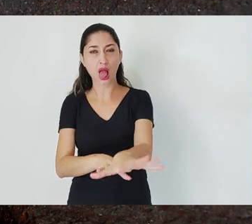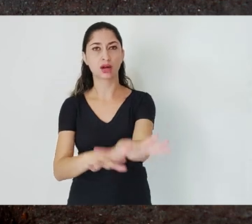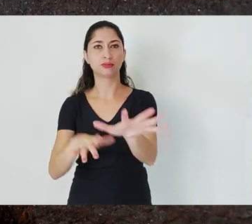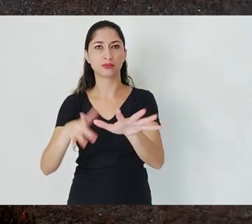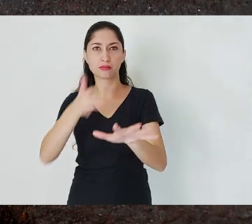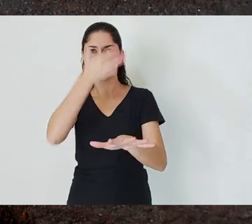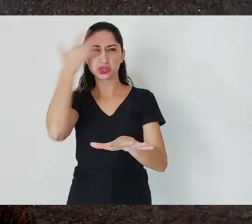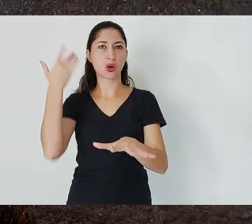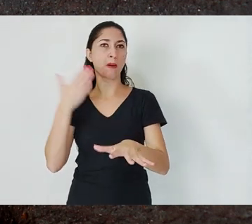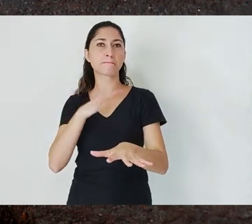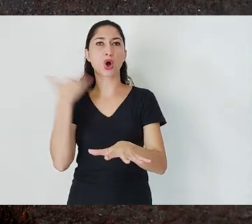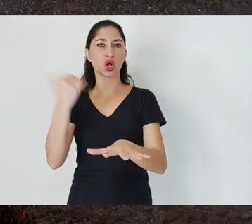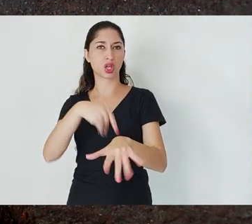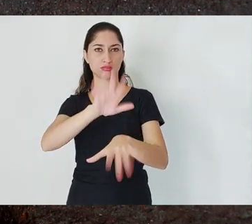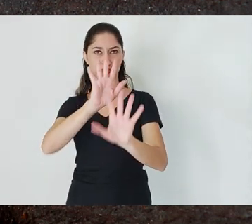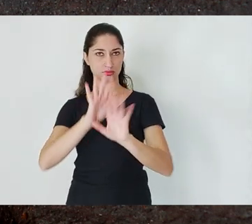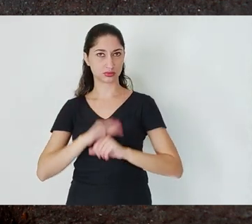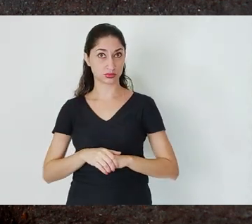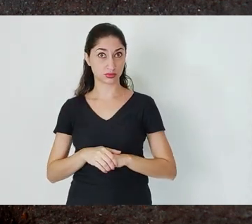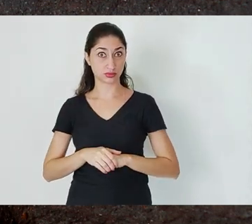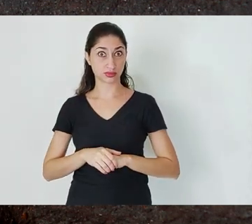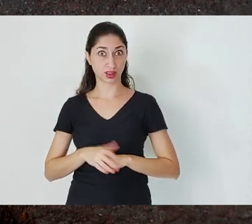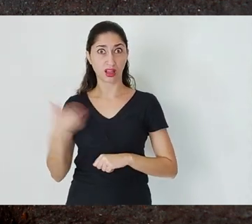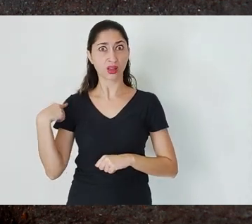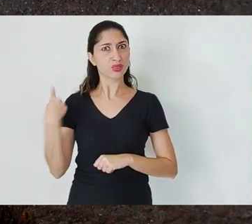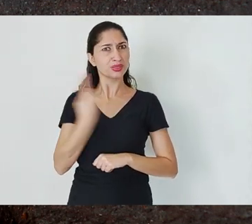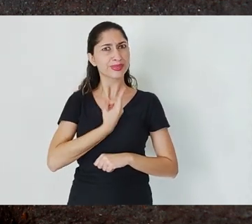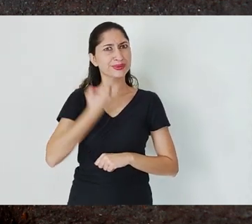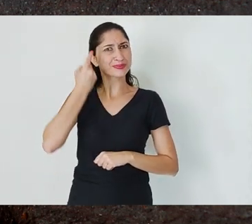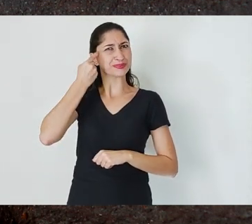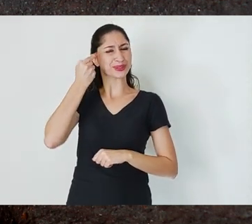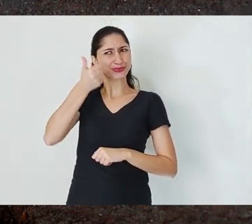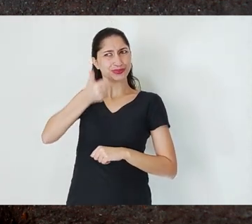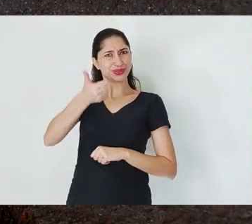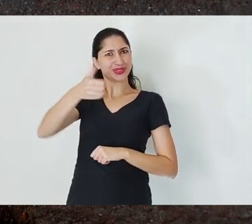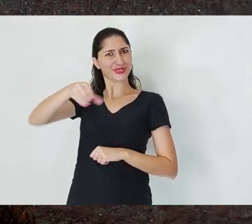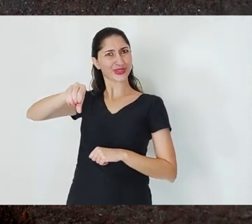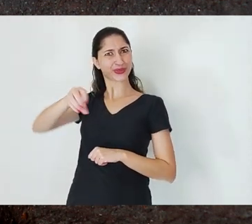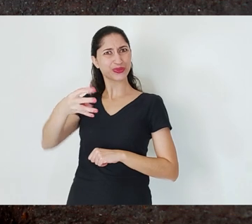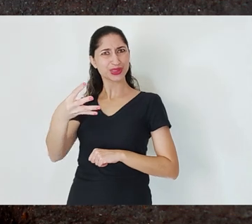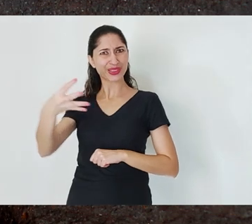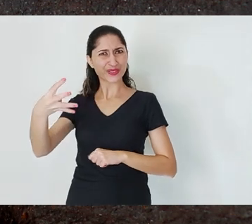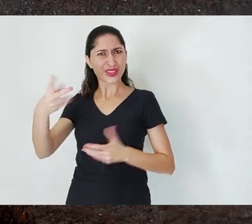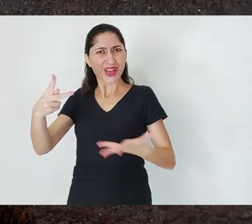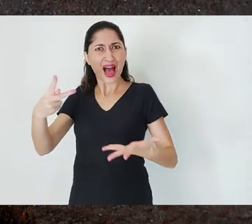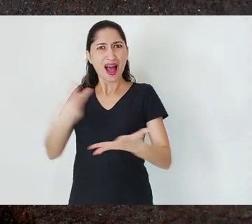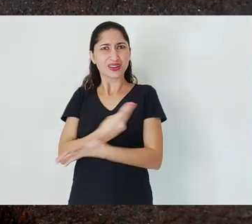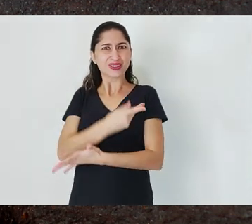I mean, an event from 1844 keeps happening because